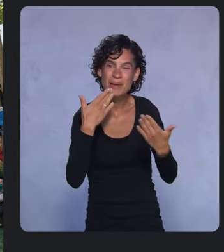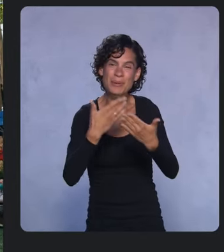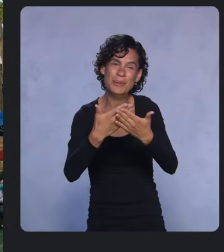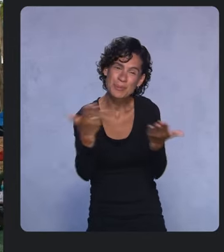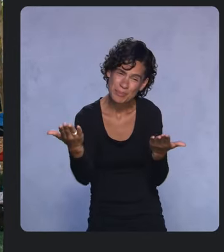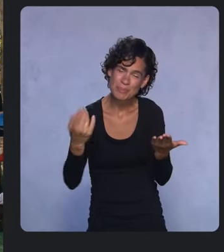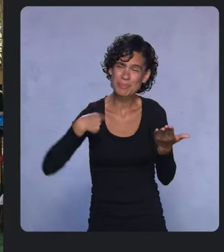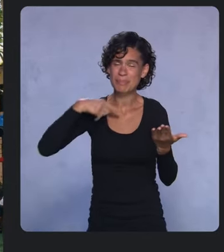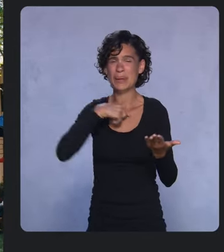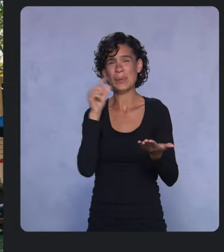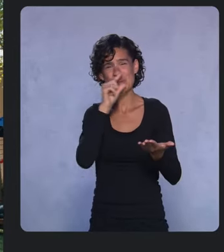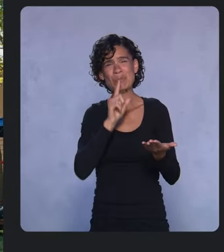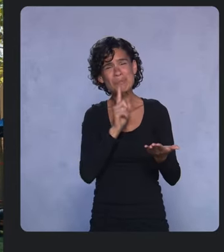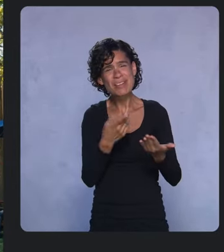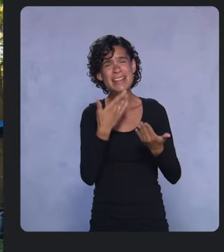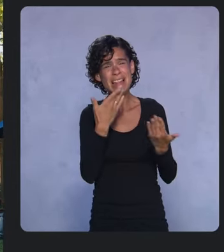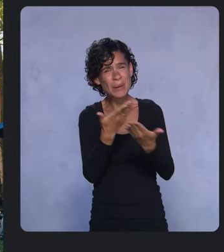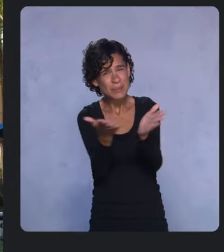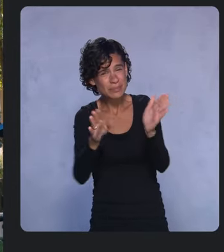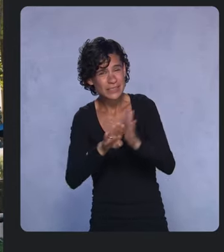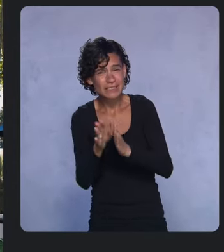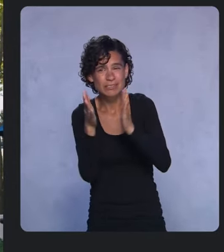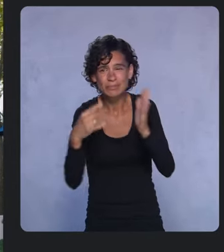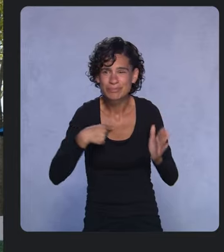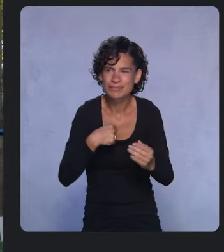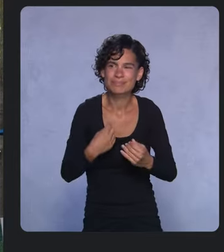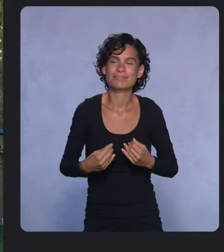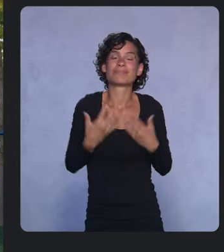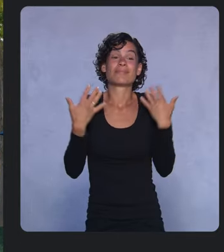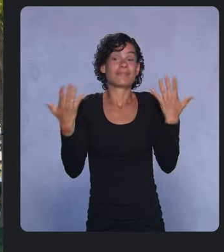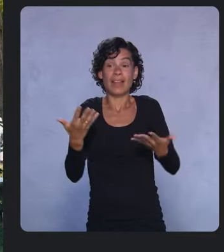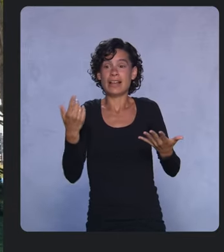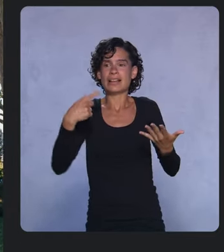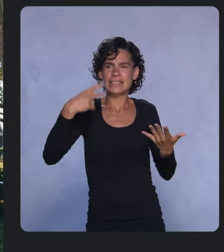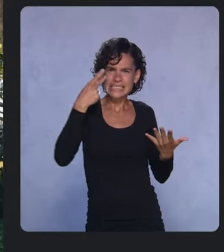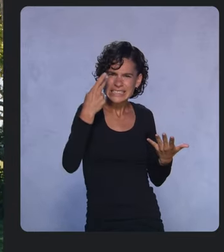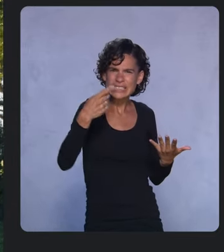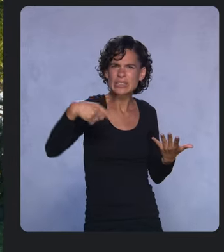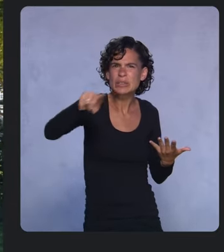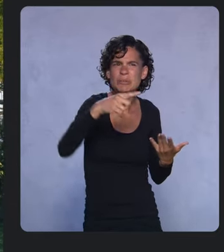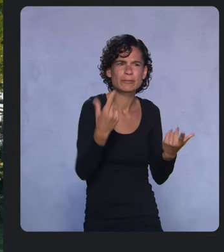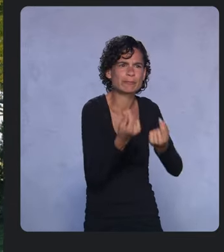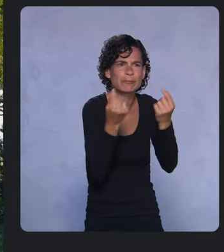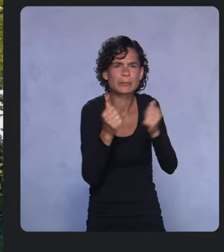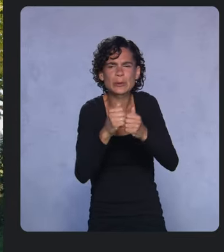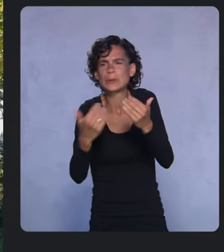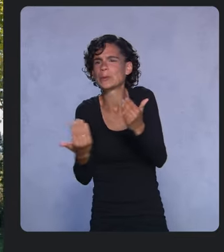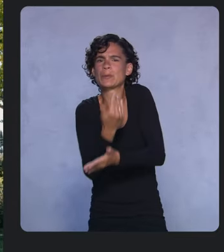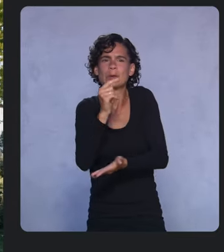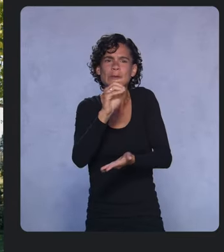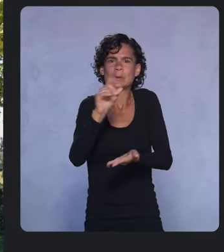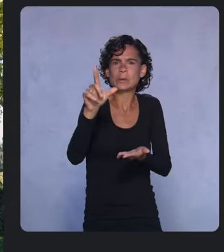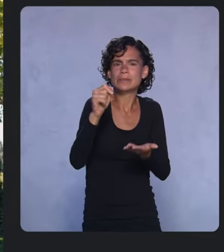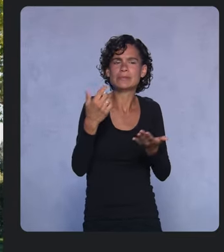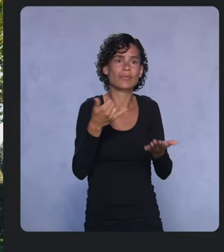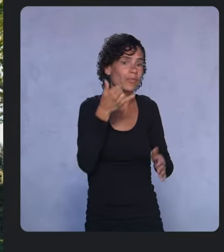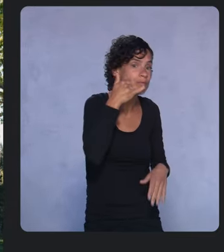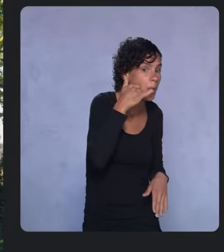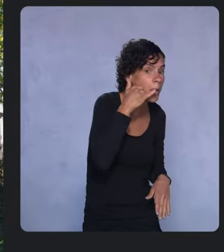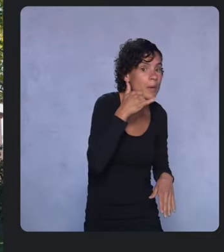What inspires me the most is seeing what you do with these new tools in your hands, whether it’s on your phone or your browser or on tiny devices.